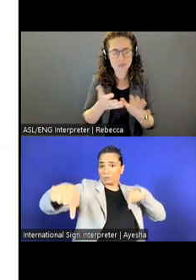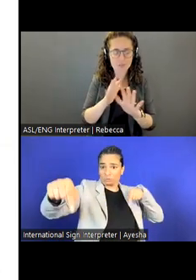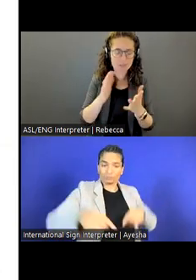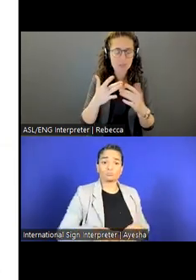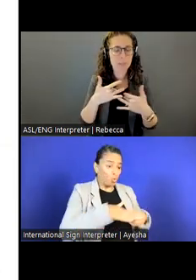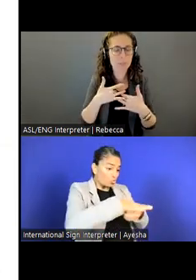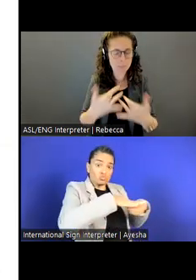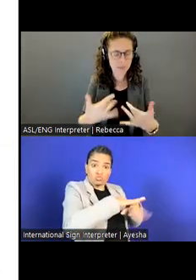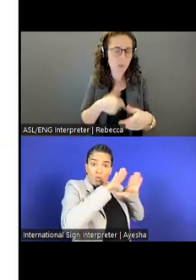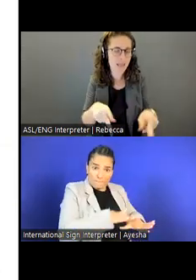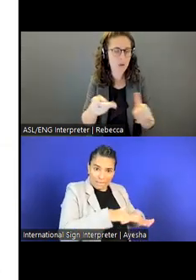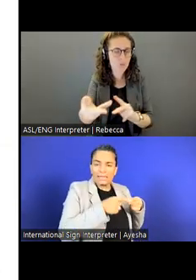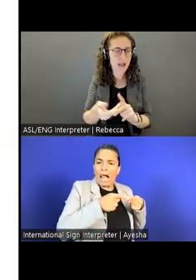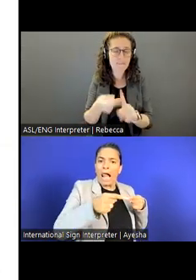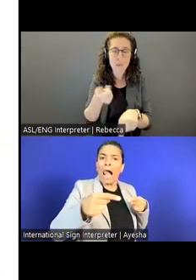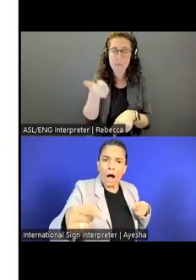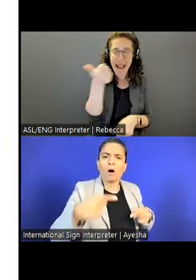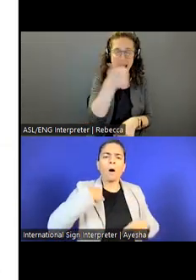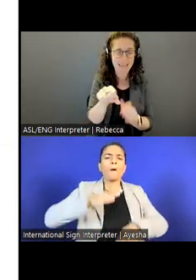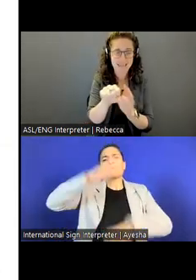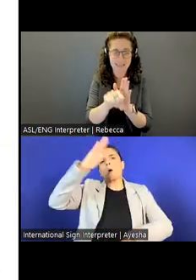hire people out of any state within the U.S.